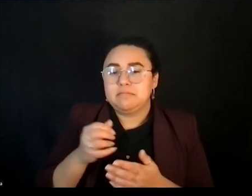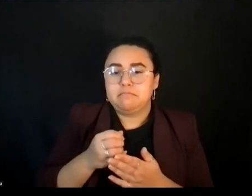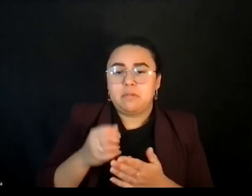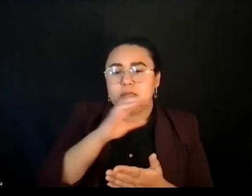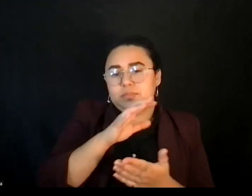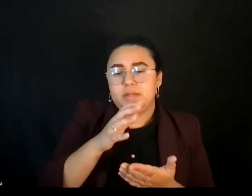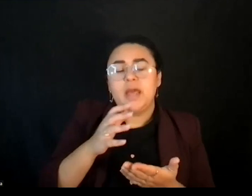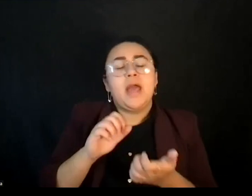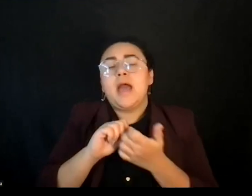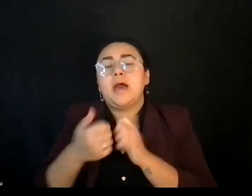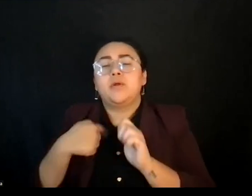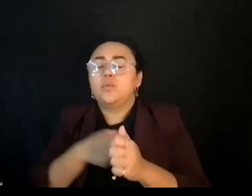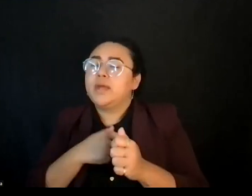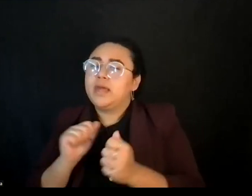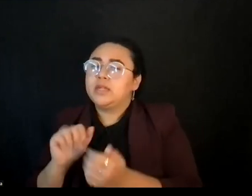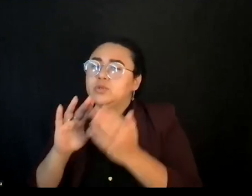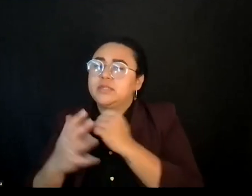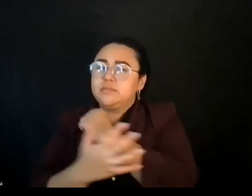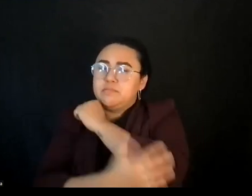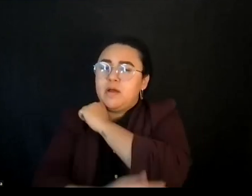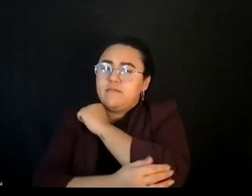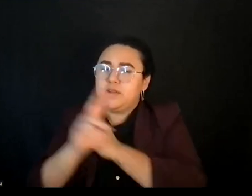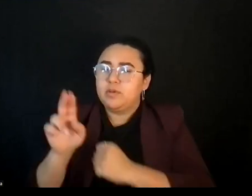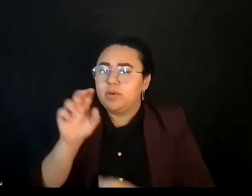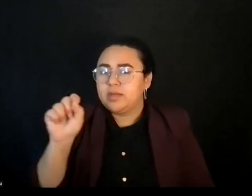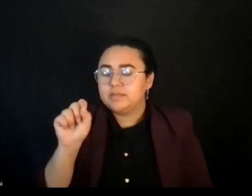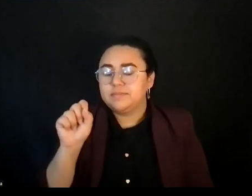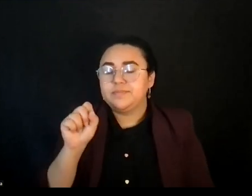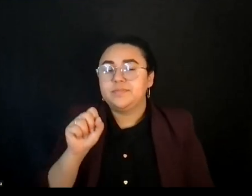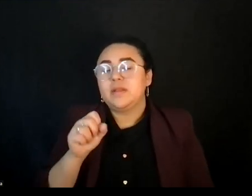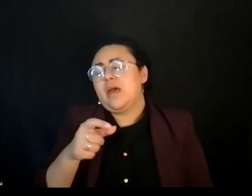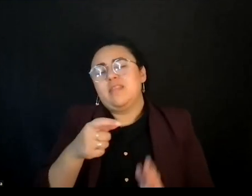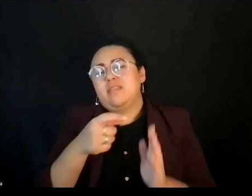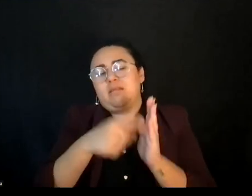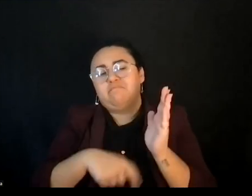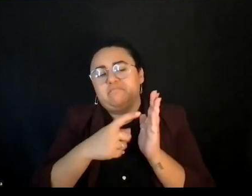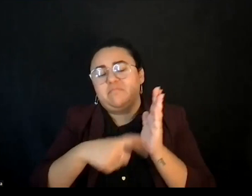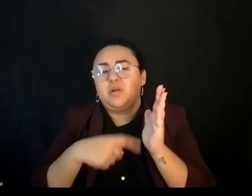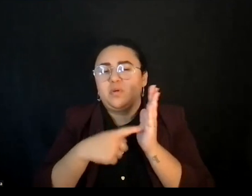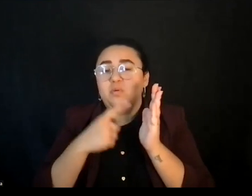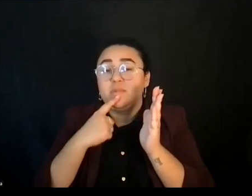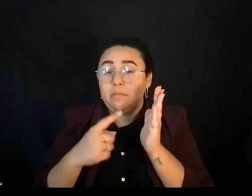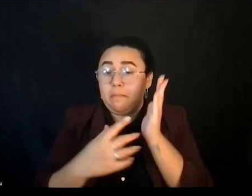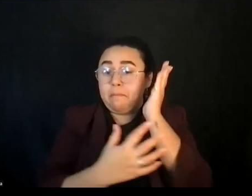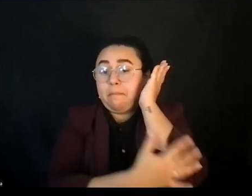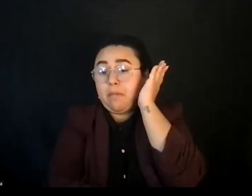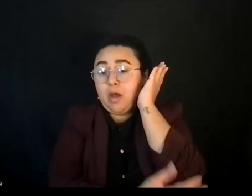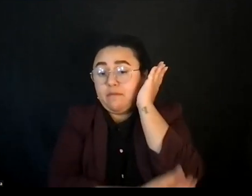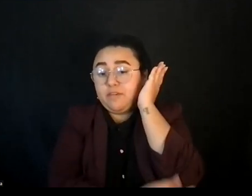And the gist of the piece is that poverty as people who don't have enough food to eat,